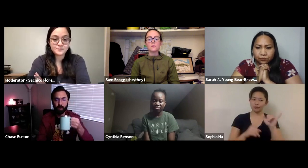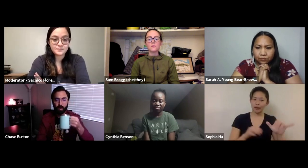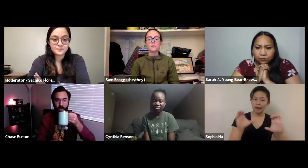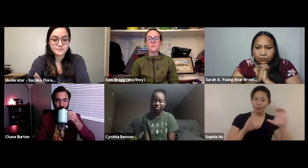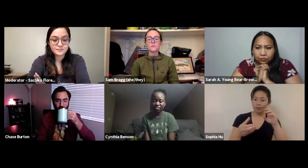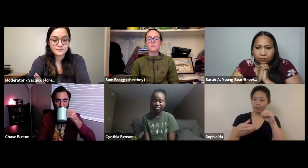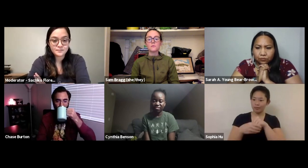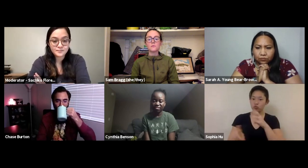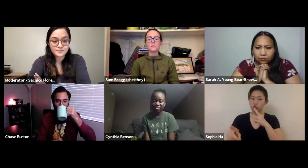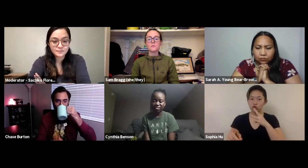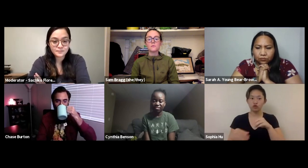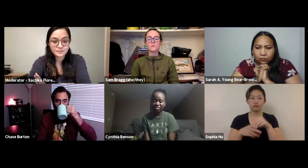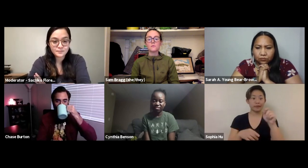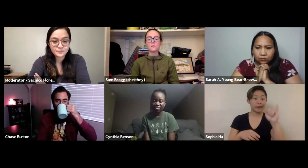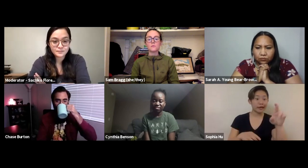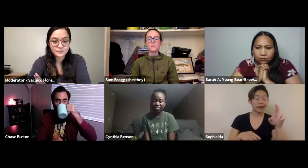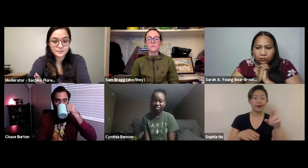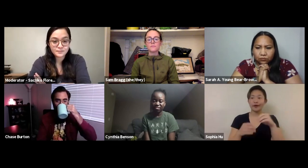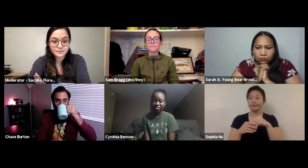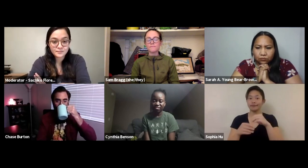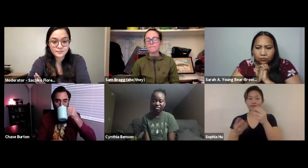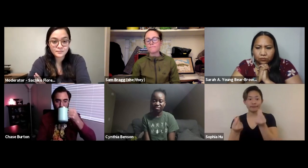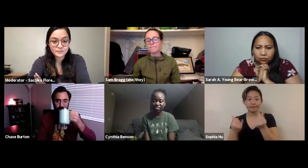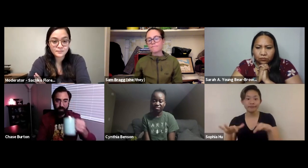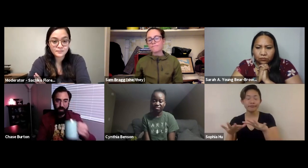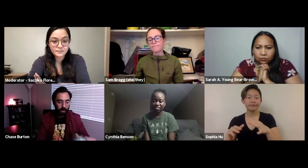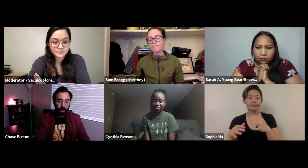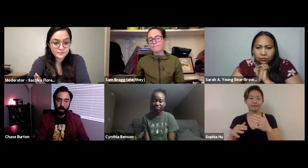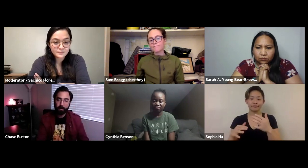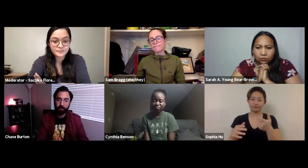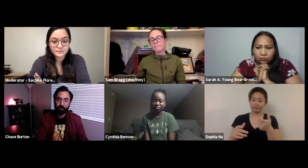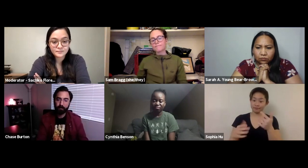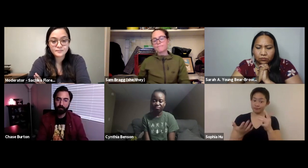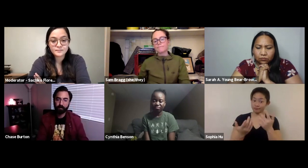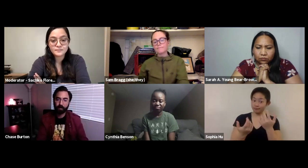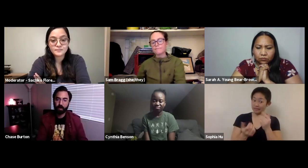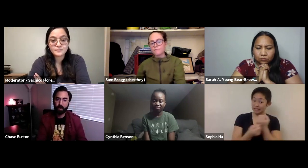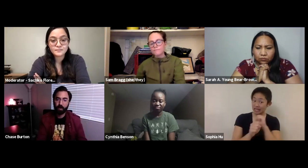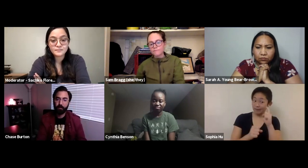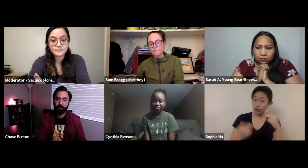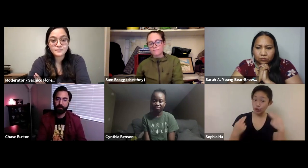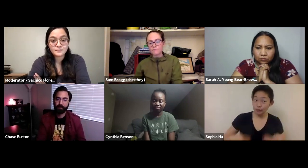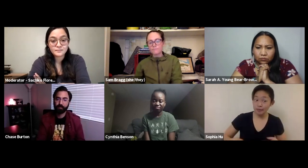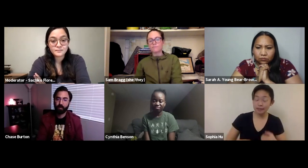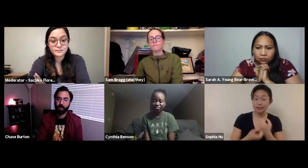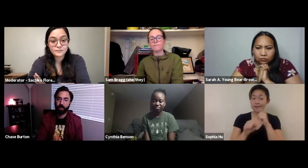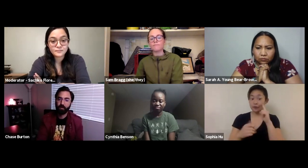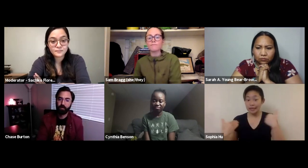that are in the environment and now in our water, in the air, in the soil